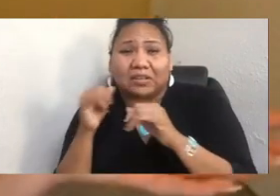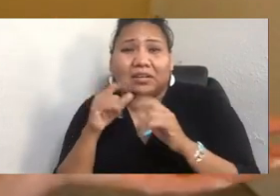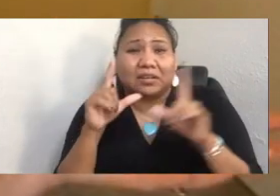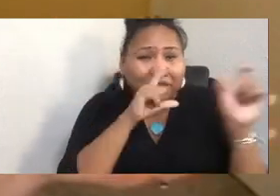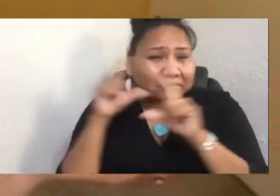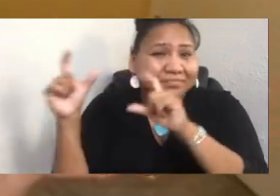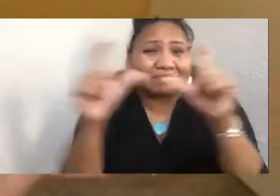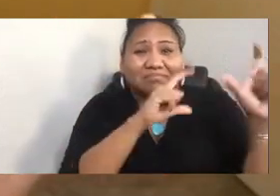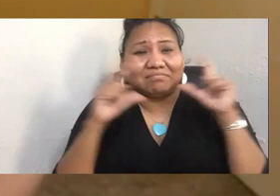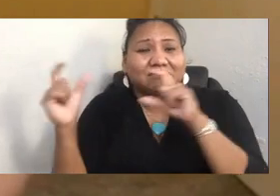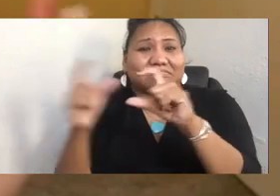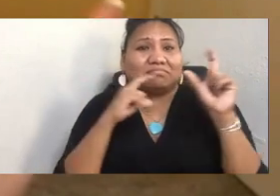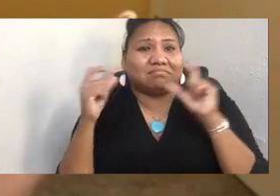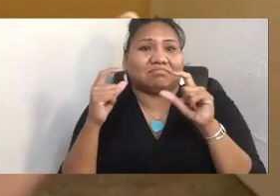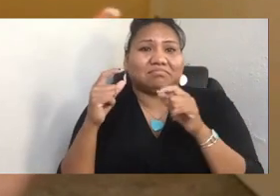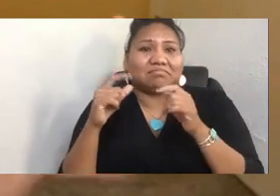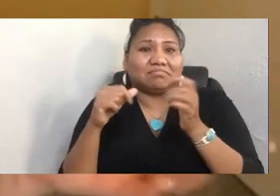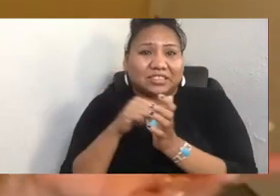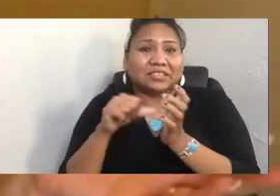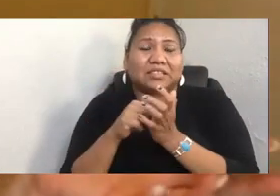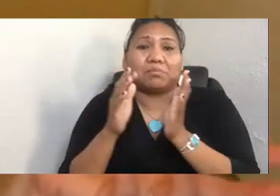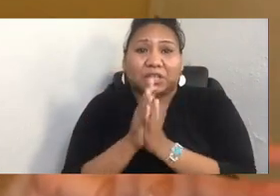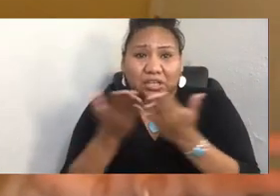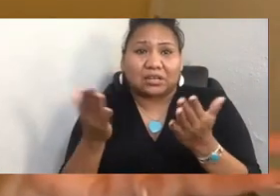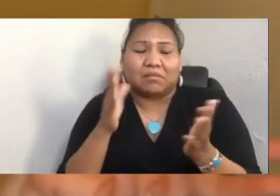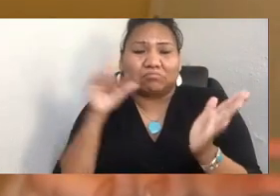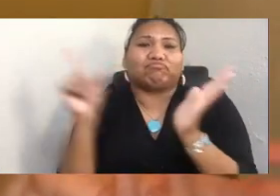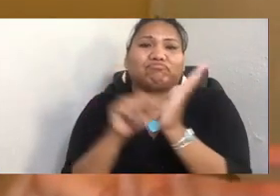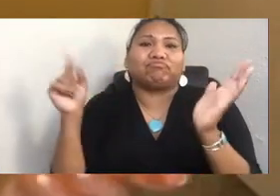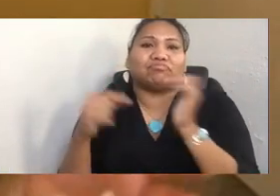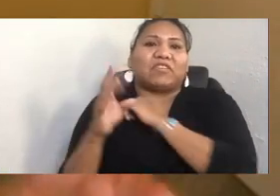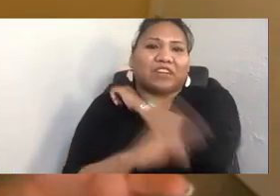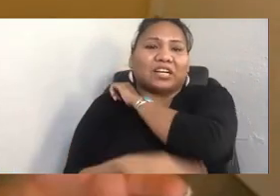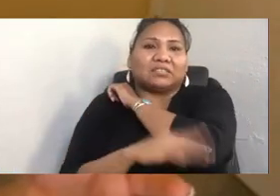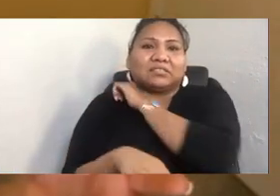is coming out in the fall, only like 200 images fit in the book with their stories